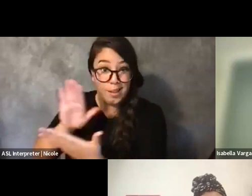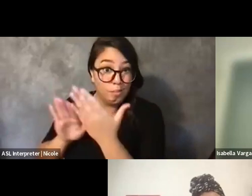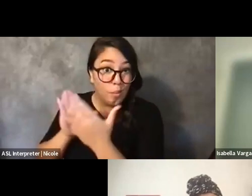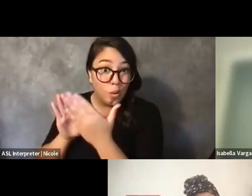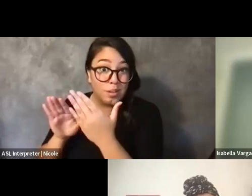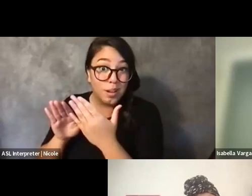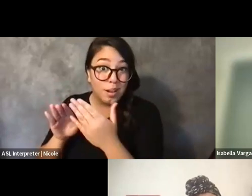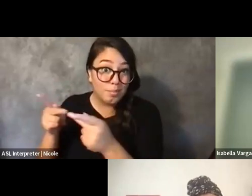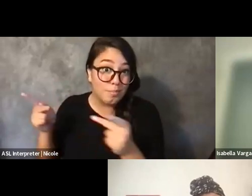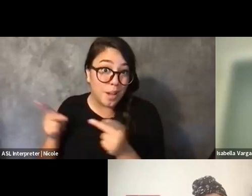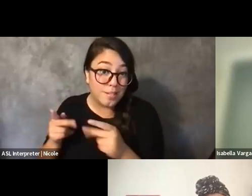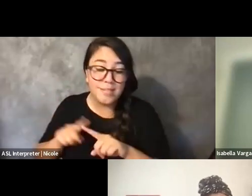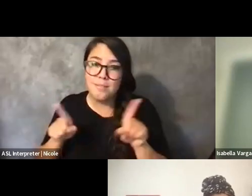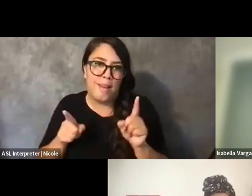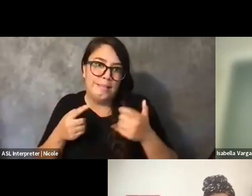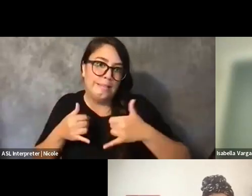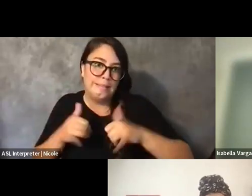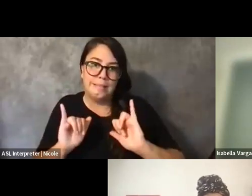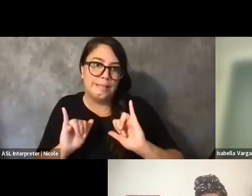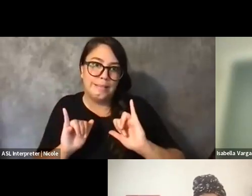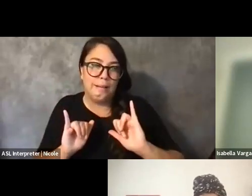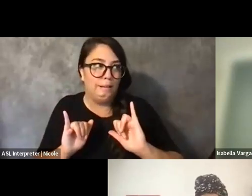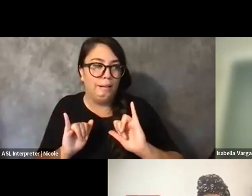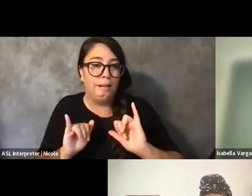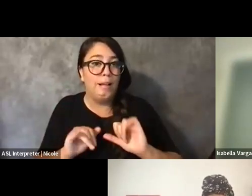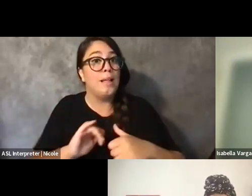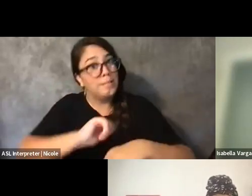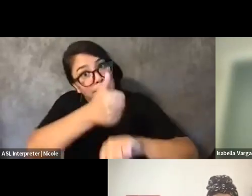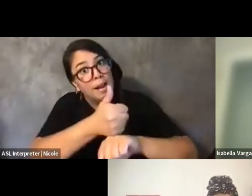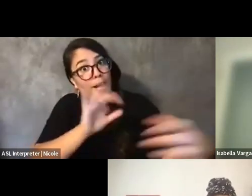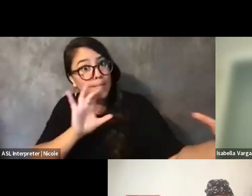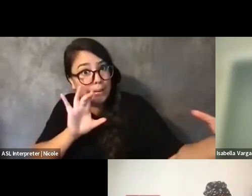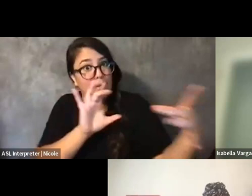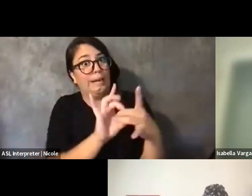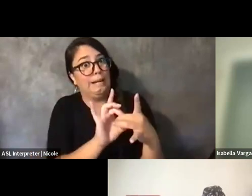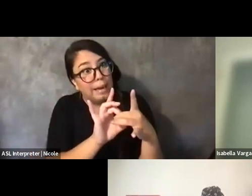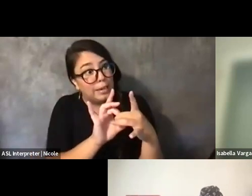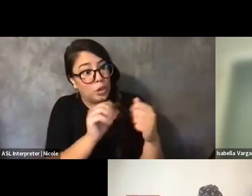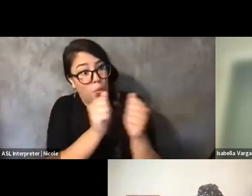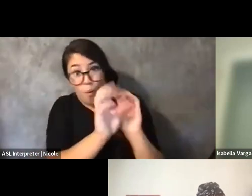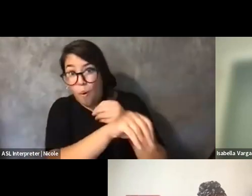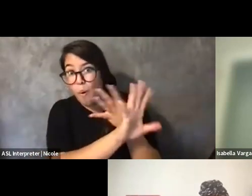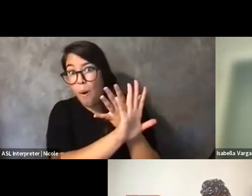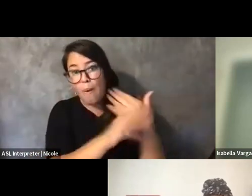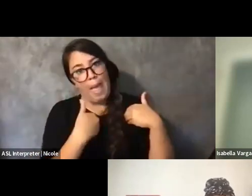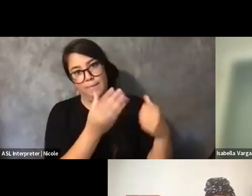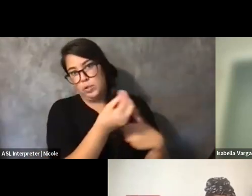But even then, you know, making those connections a whole different set of challenges. So I don't have an answer.